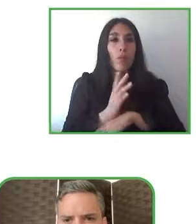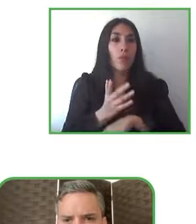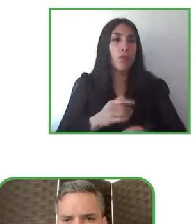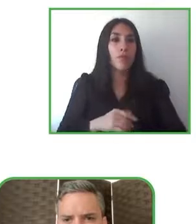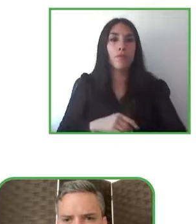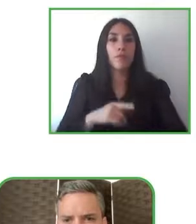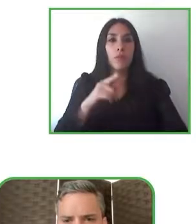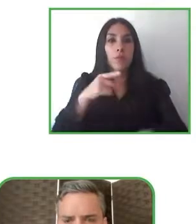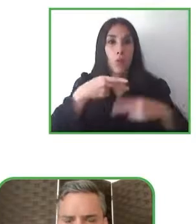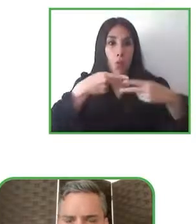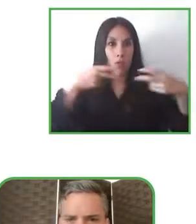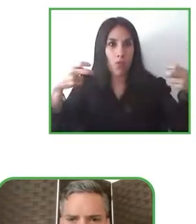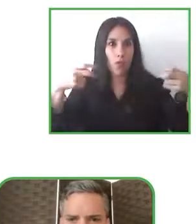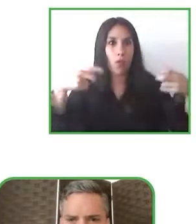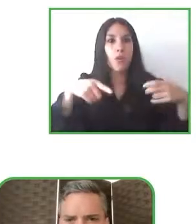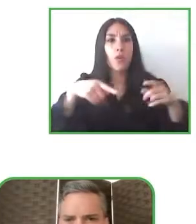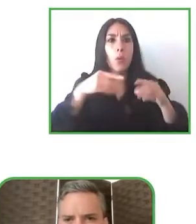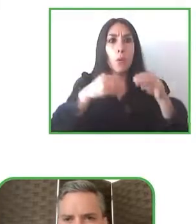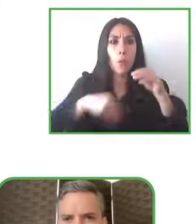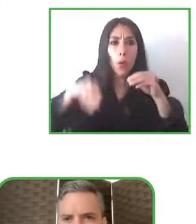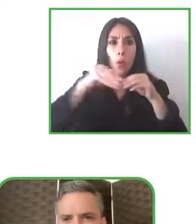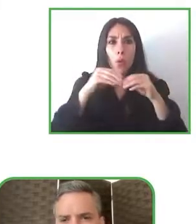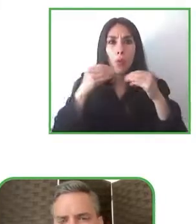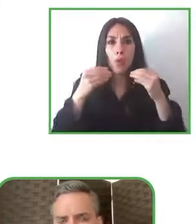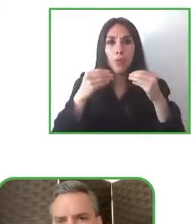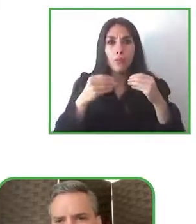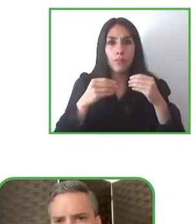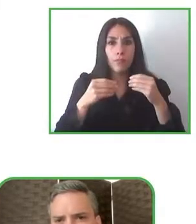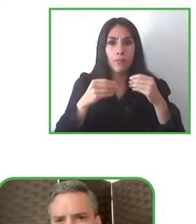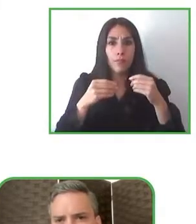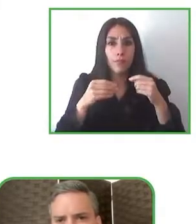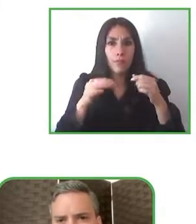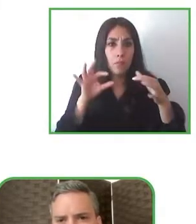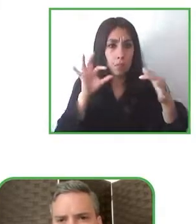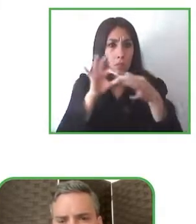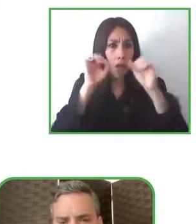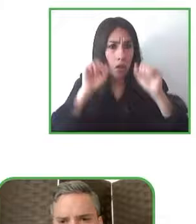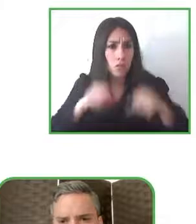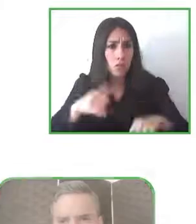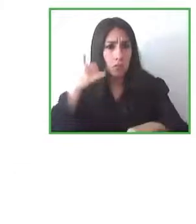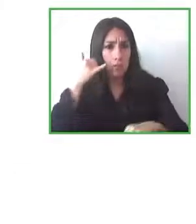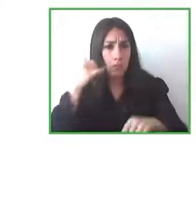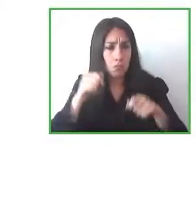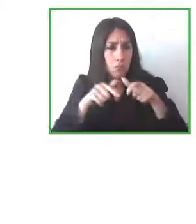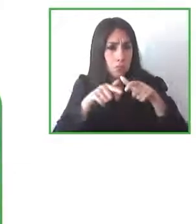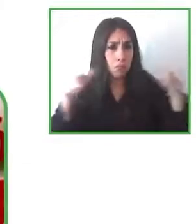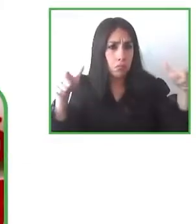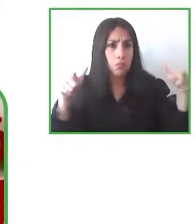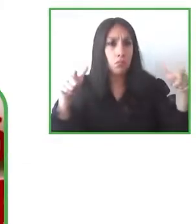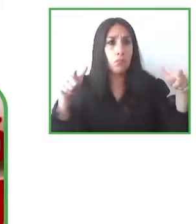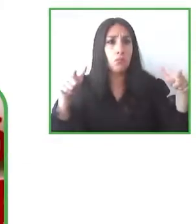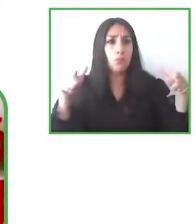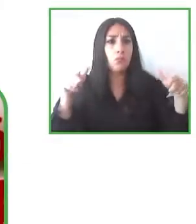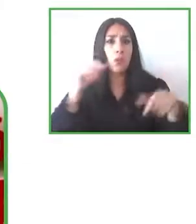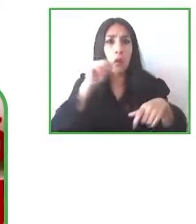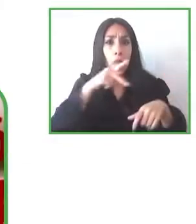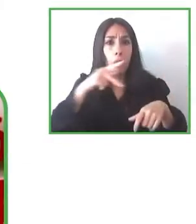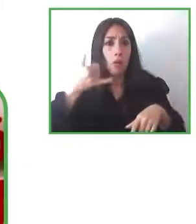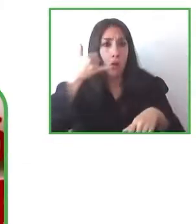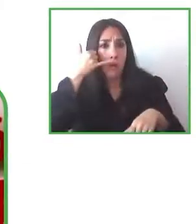Netflix and all these streaming platforms so we can have a massive use of this app?